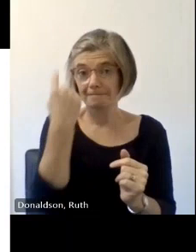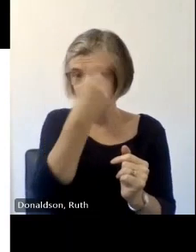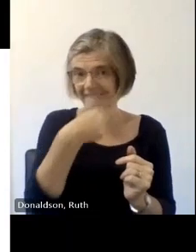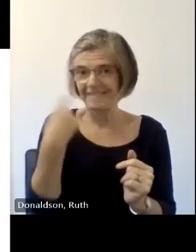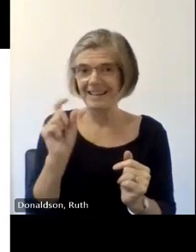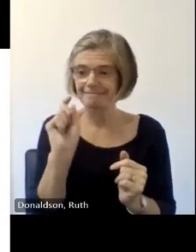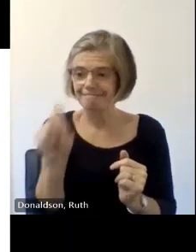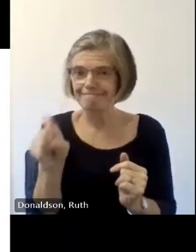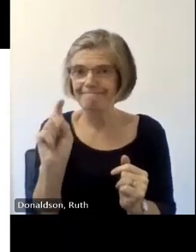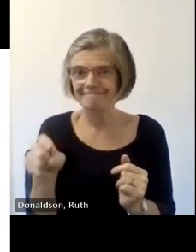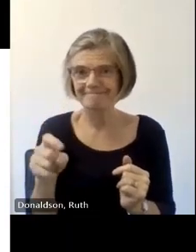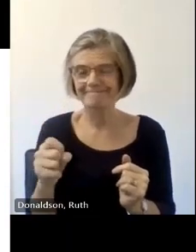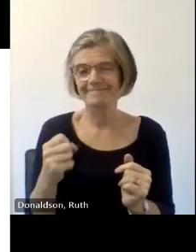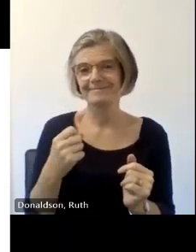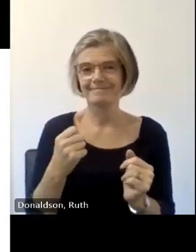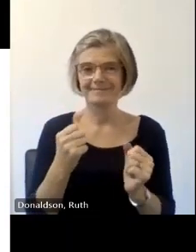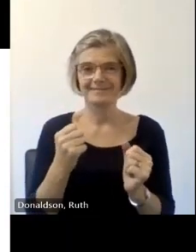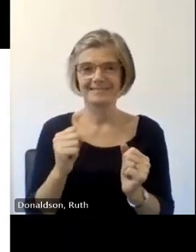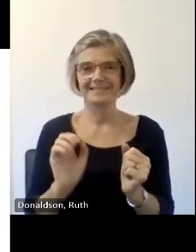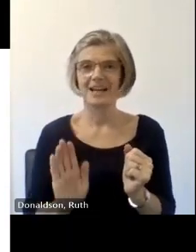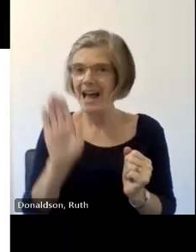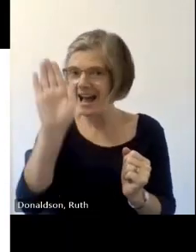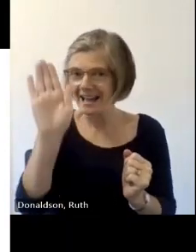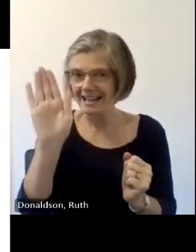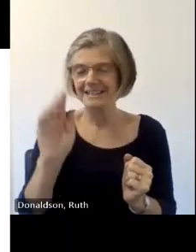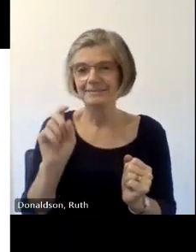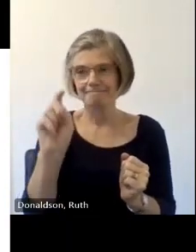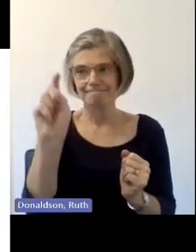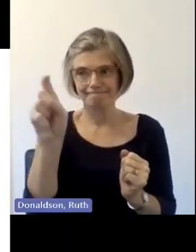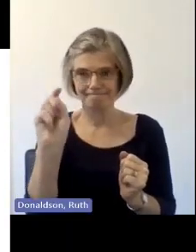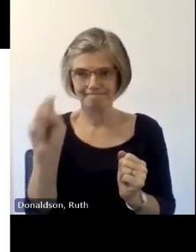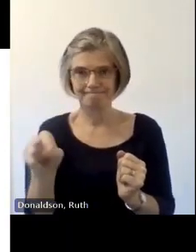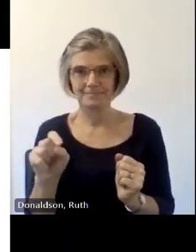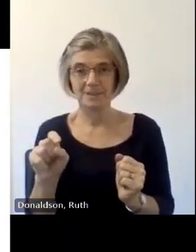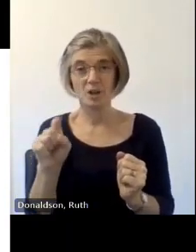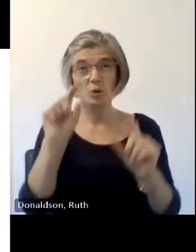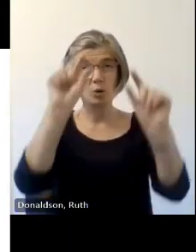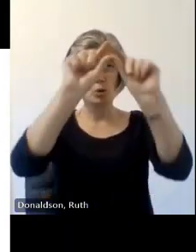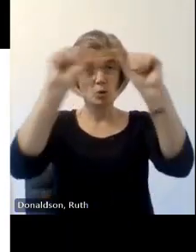her hand up you'll see the reactions button um at the top of your screen if you need it and Joanna